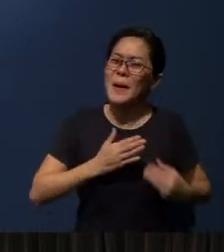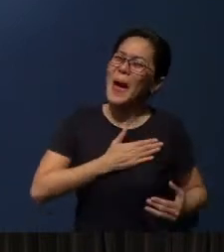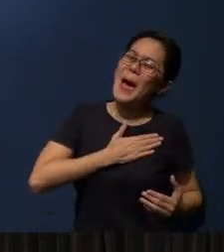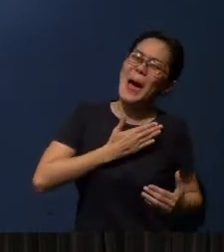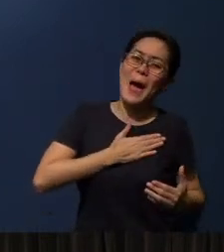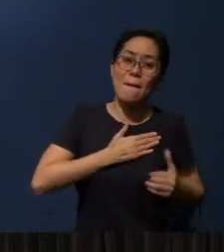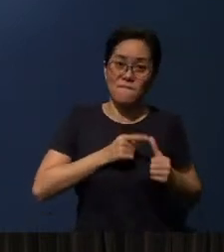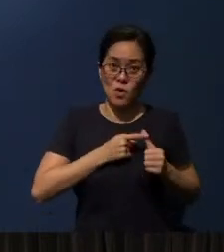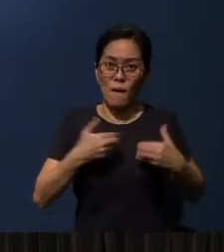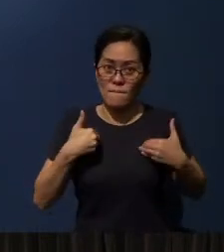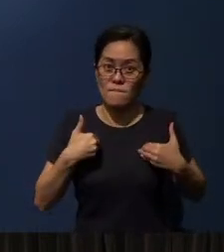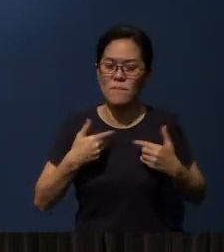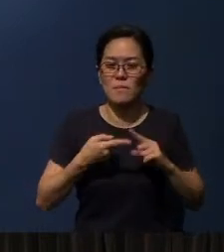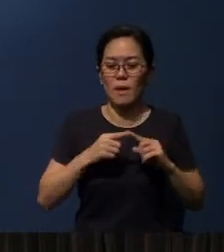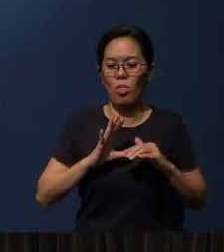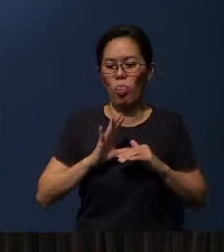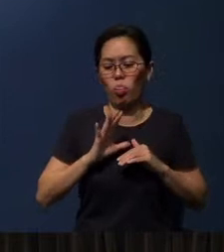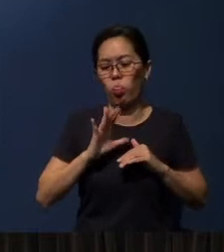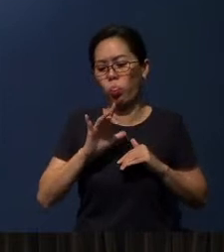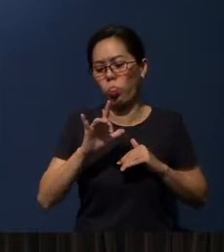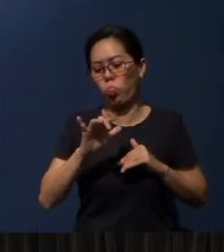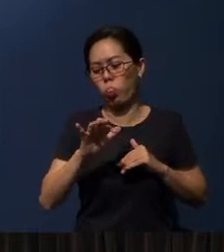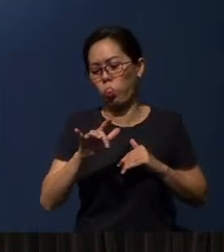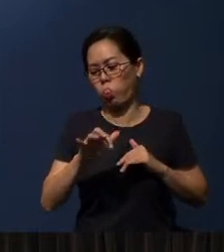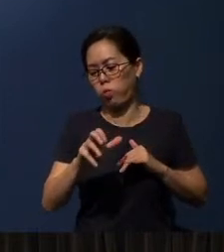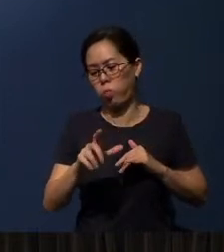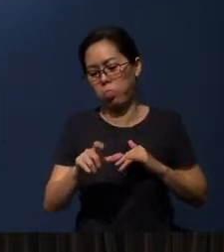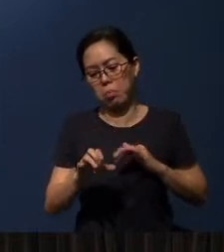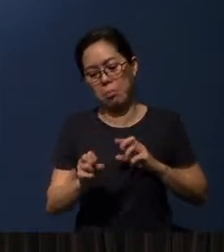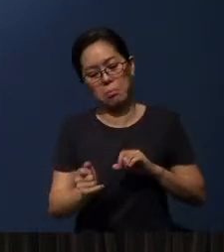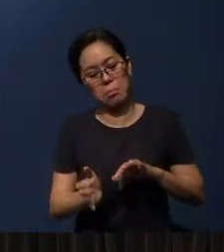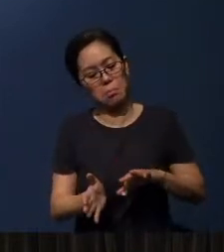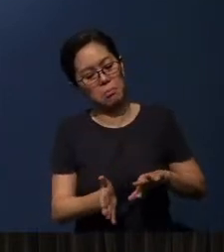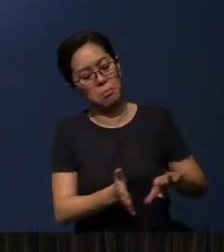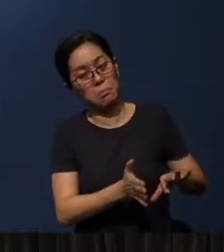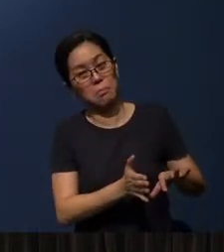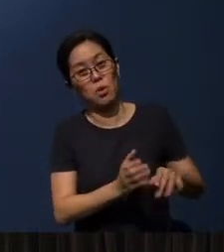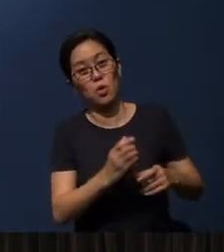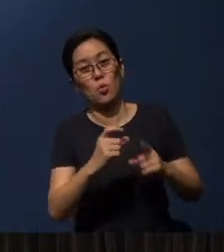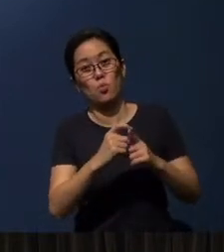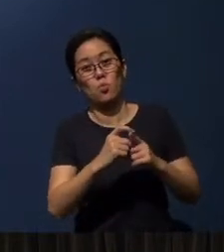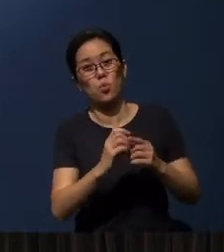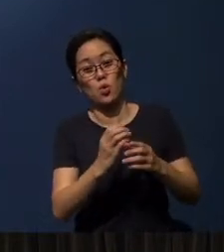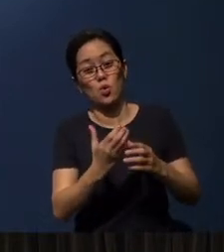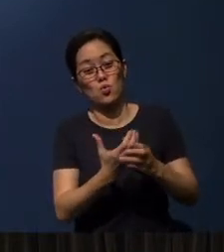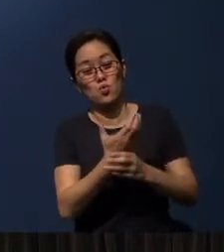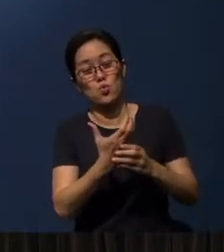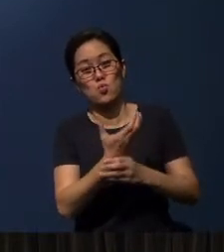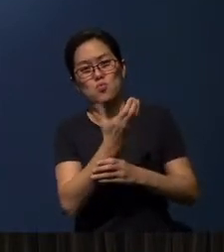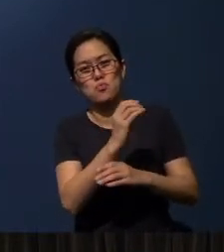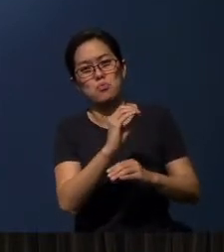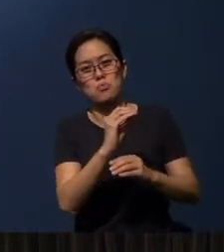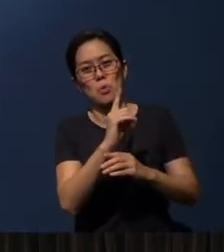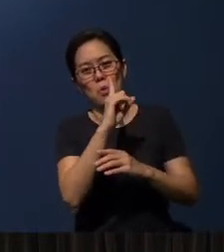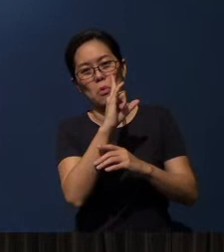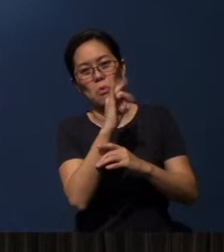But after a while, they left them aside, the Word is not cultivated, and the faith withers.